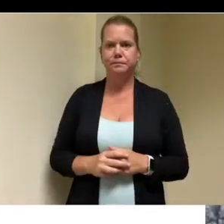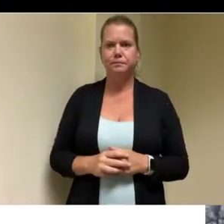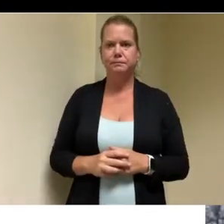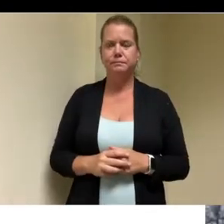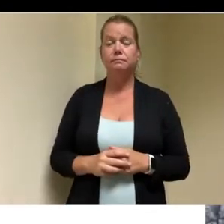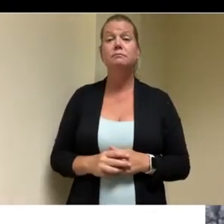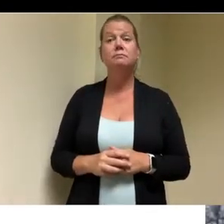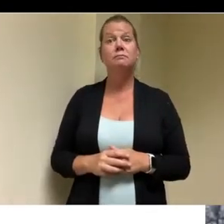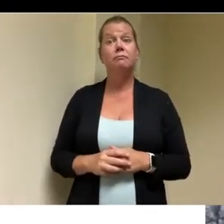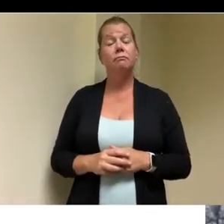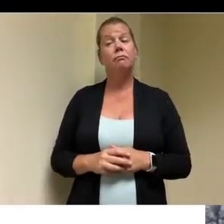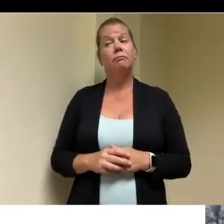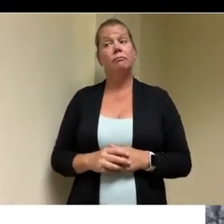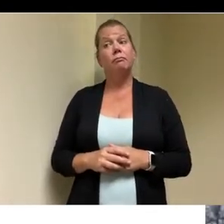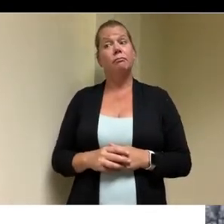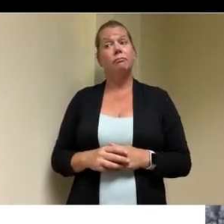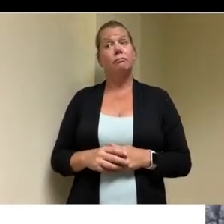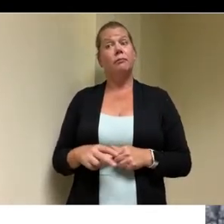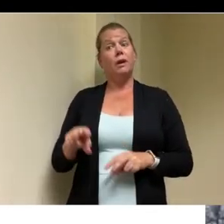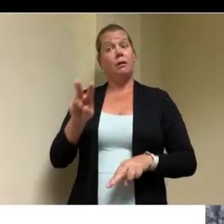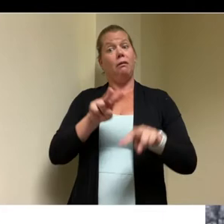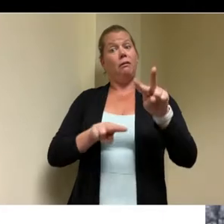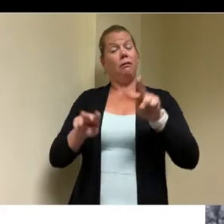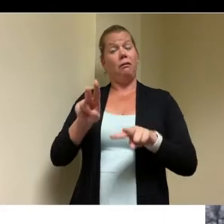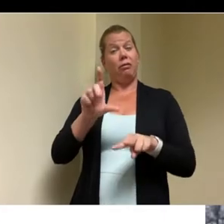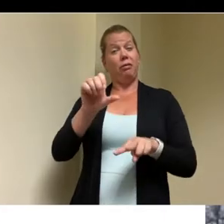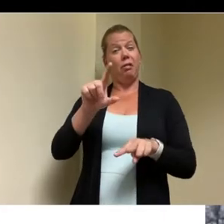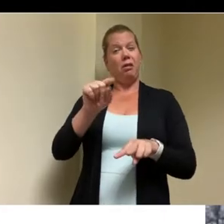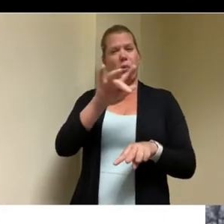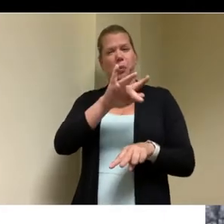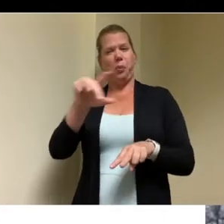we the lot back here at one point i think had a pool in it